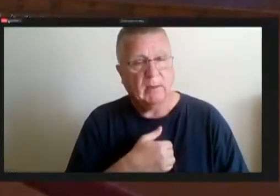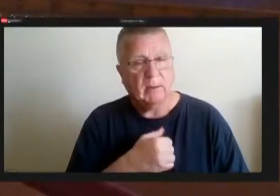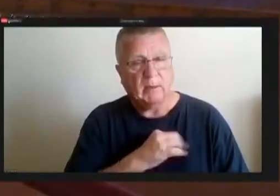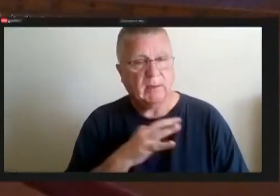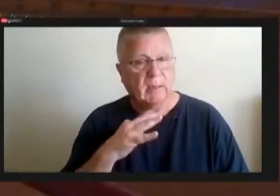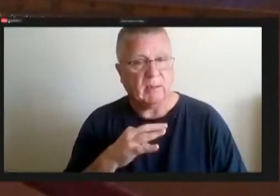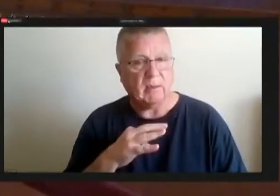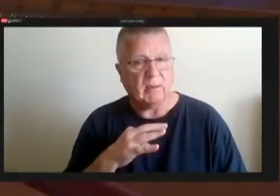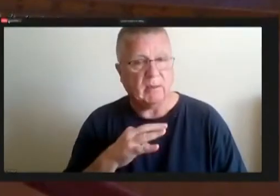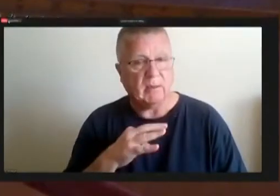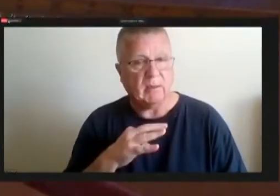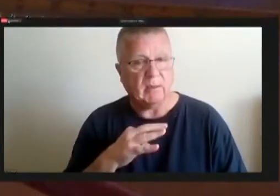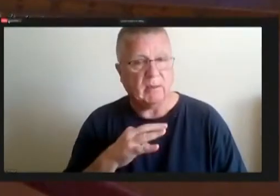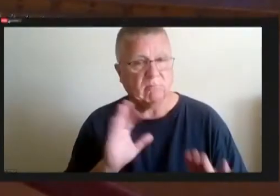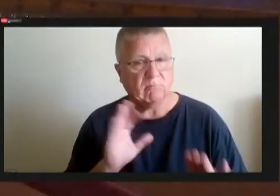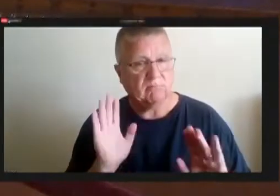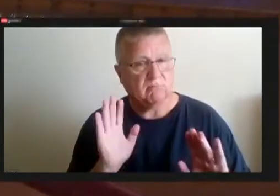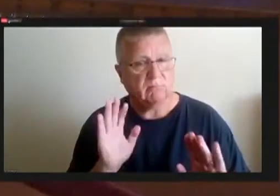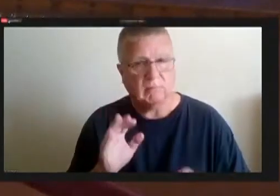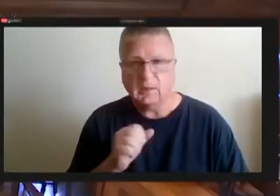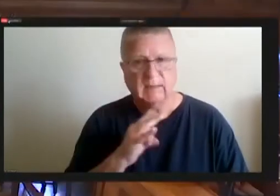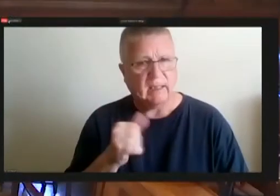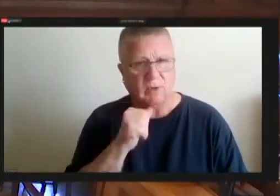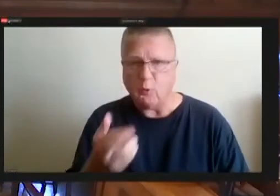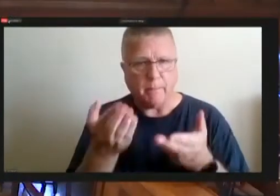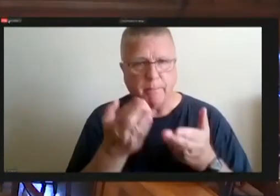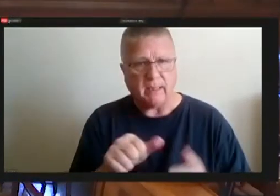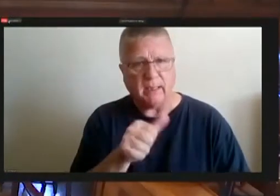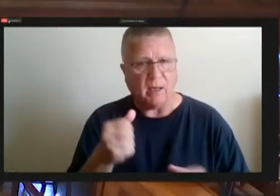another ambulance. So, the staff and not recommend.